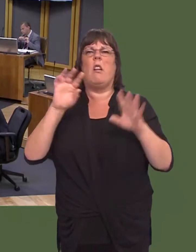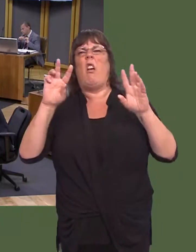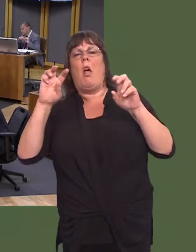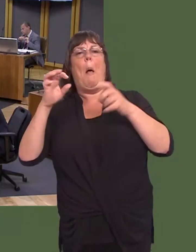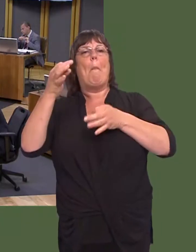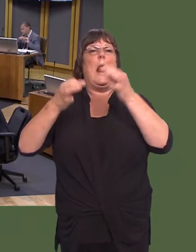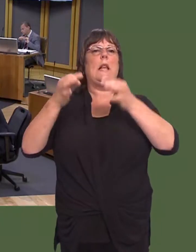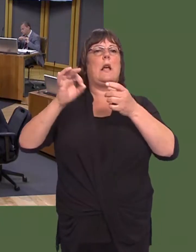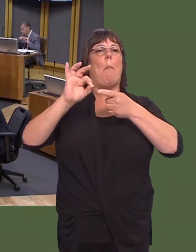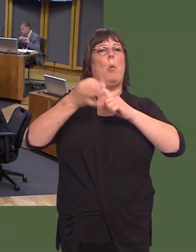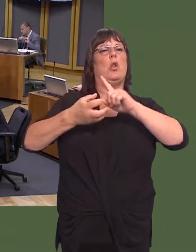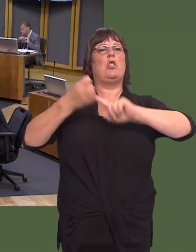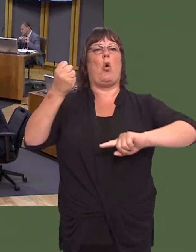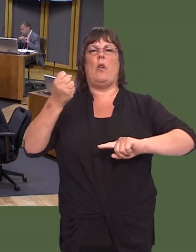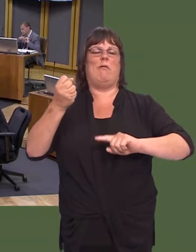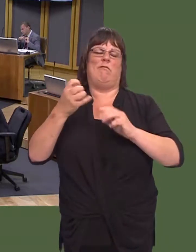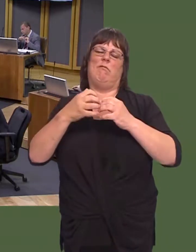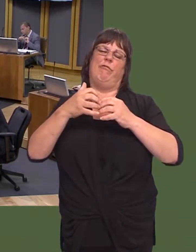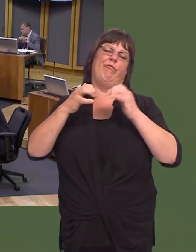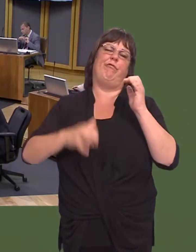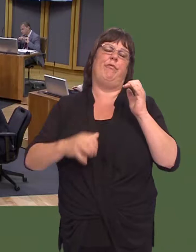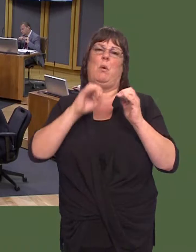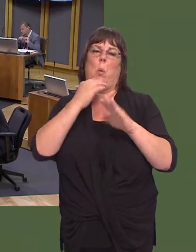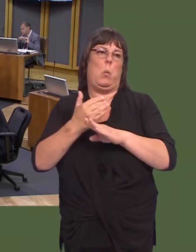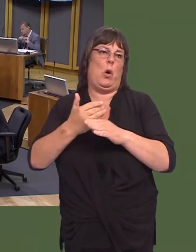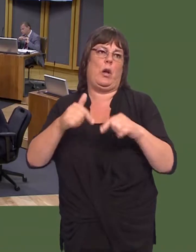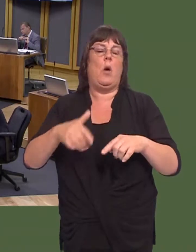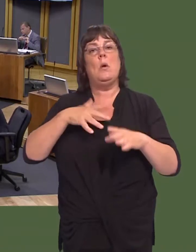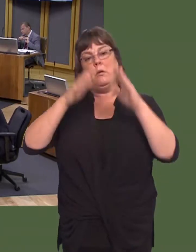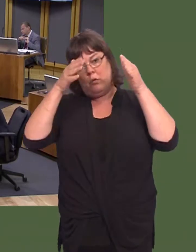in this general election campaign to have any positive effect either way, and therefore